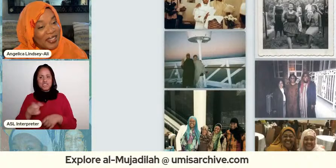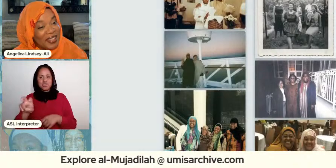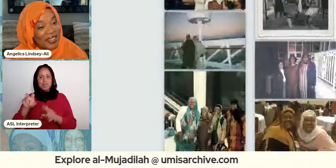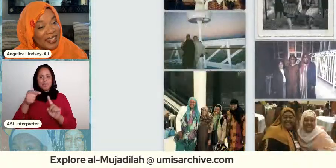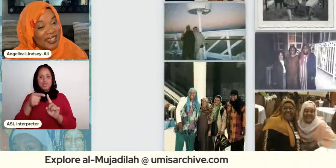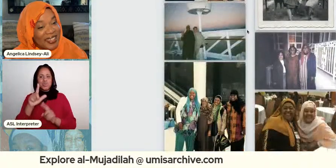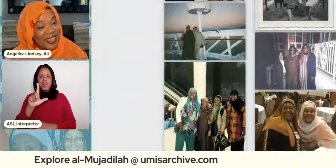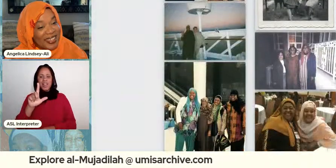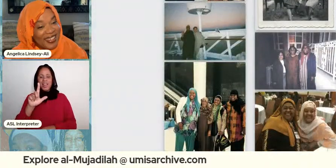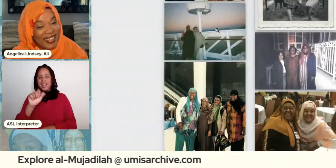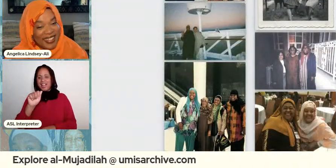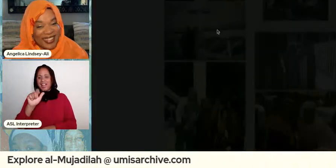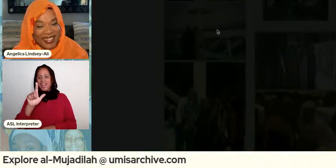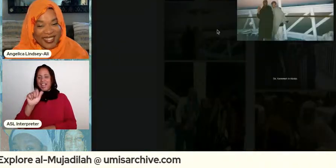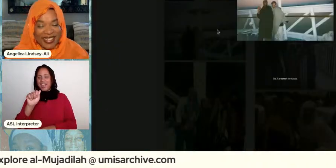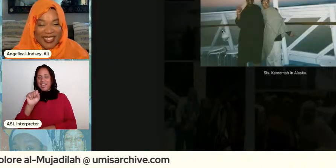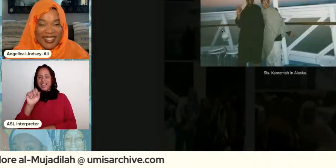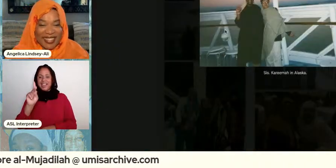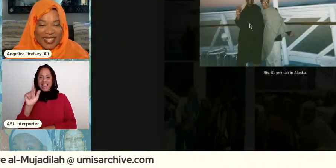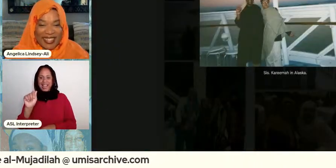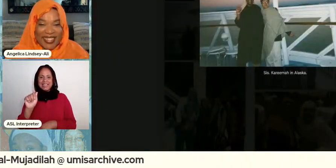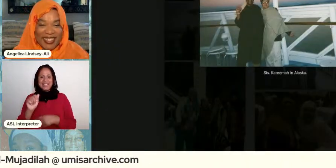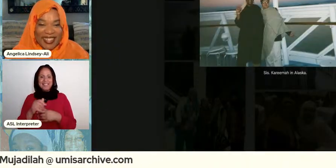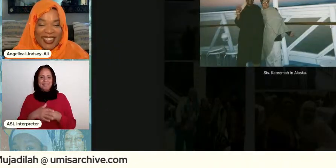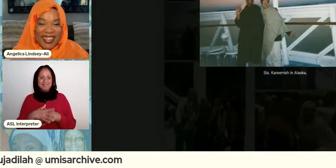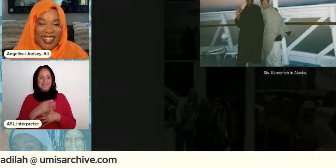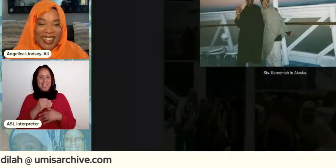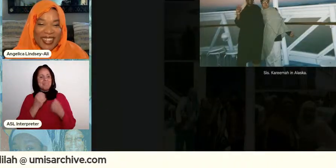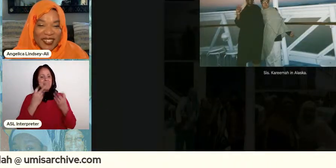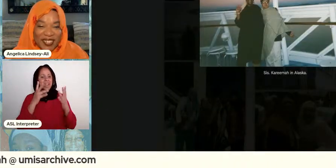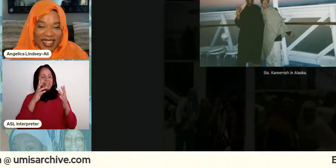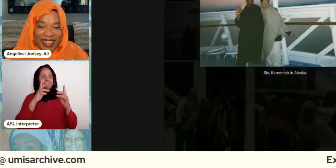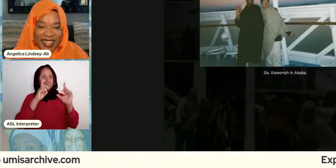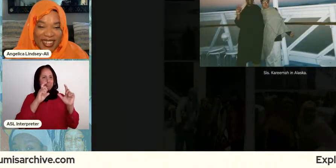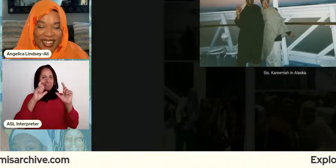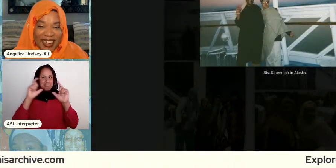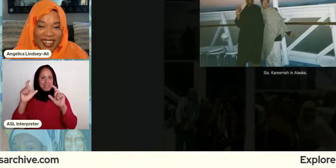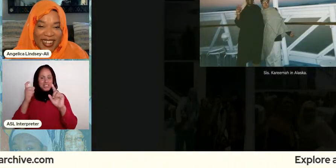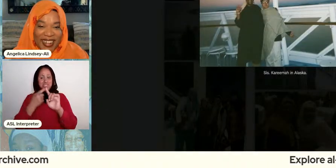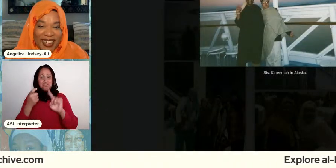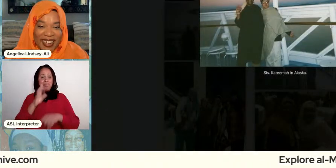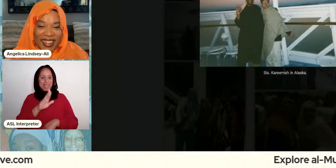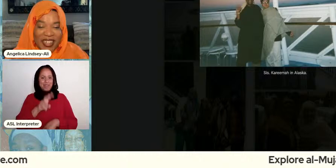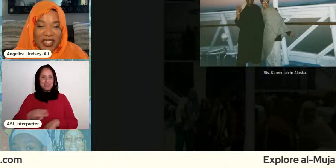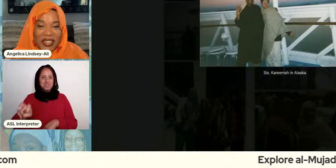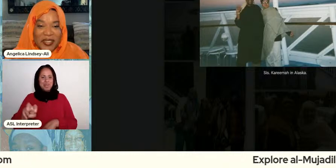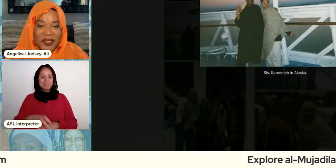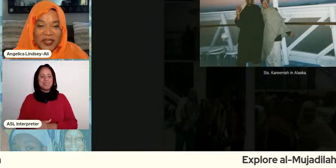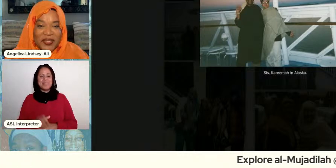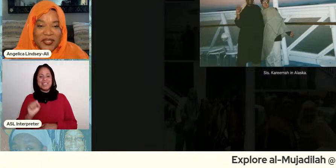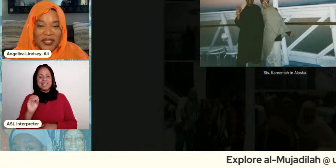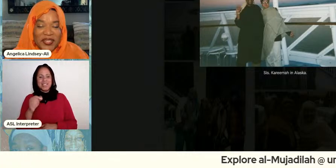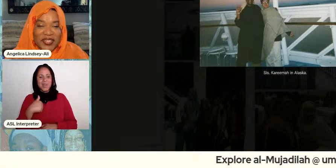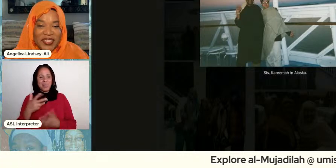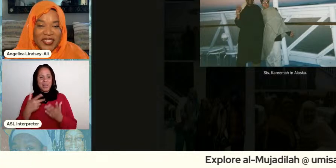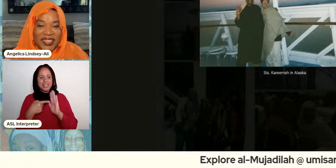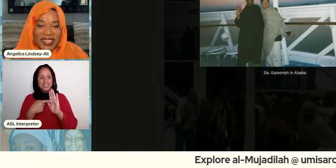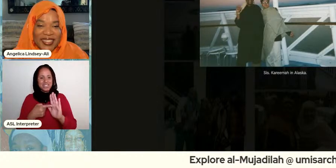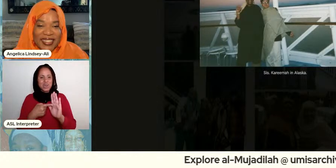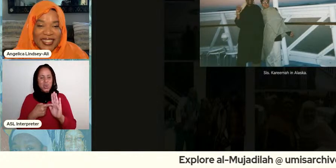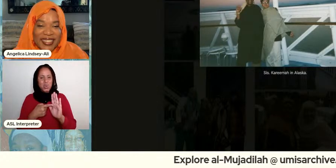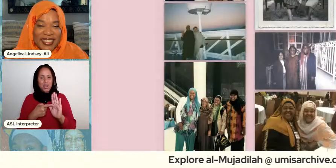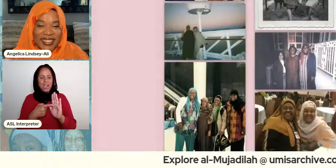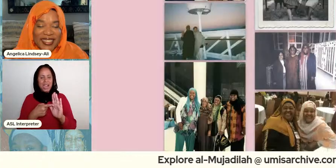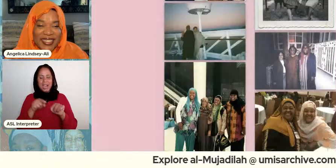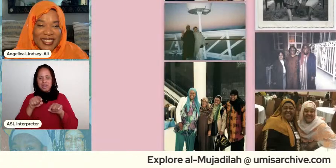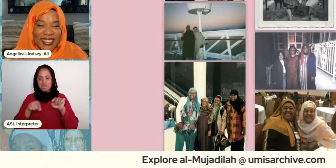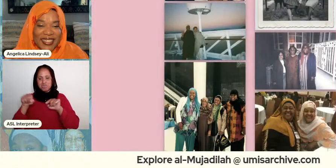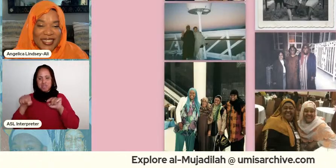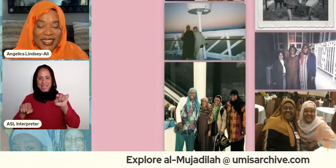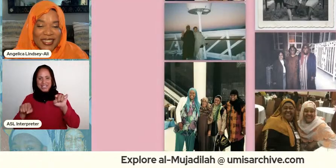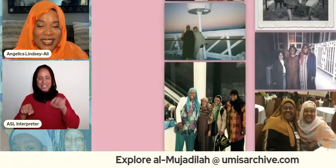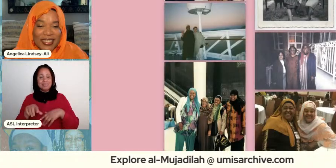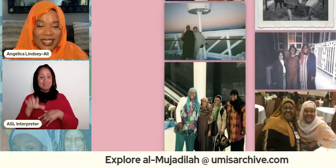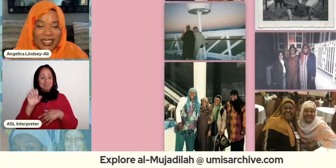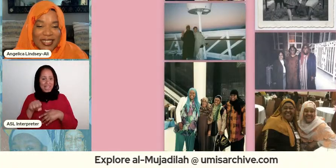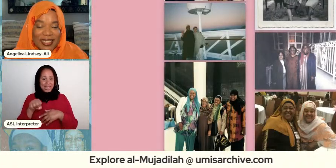vegas and so i wanted to show the range right because yes the sisters are with us and when we